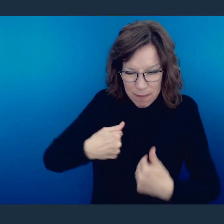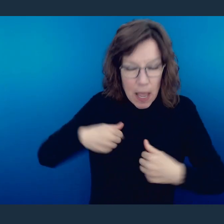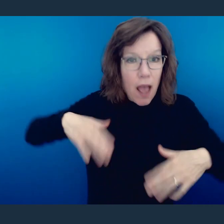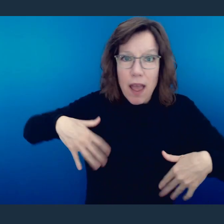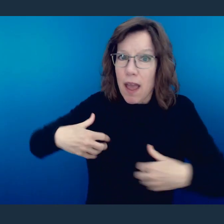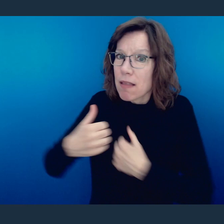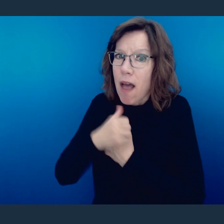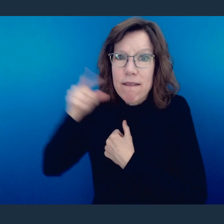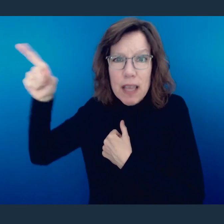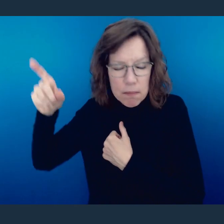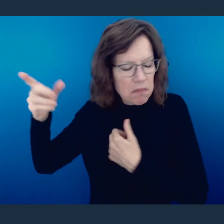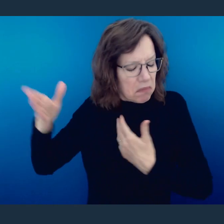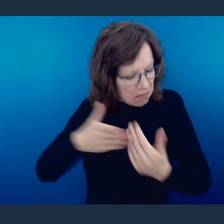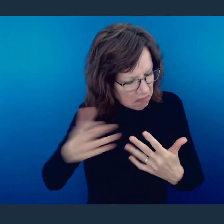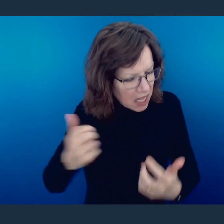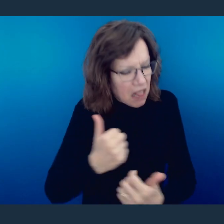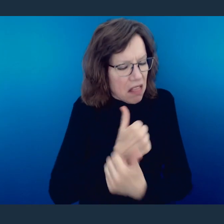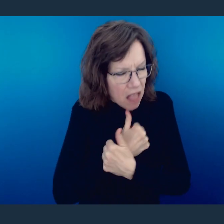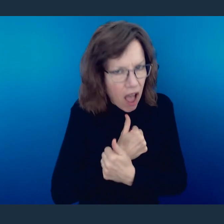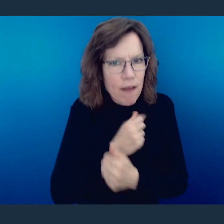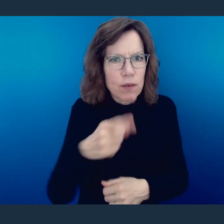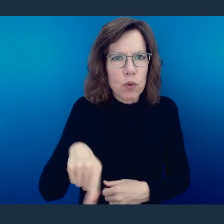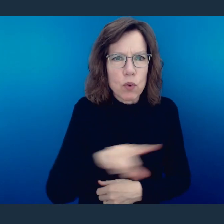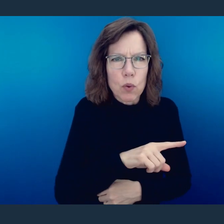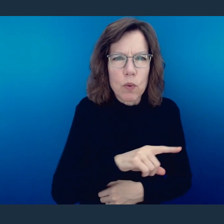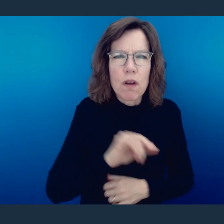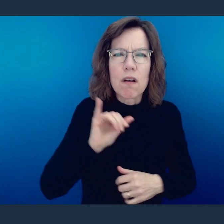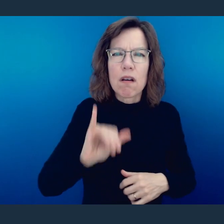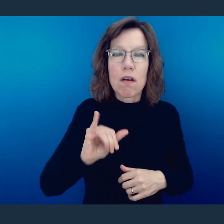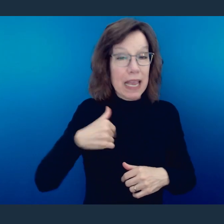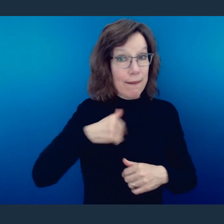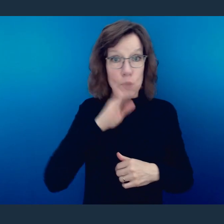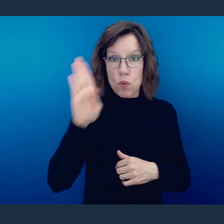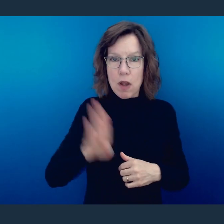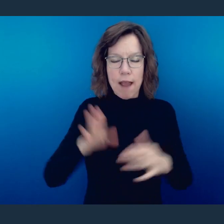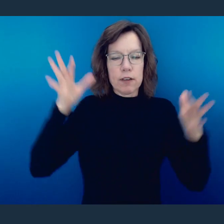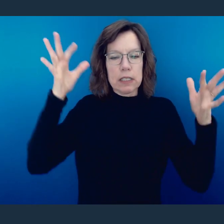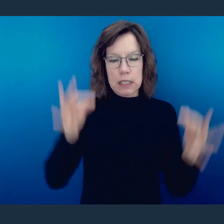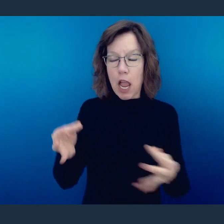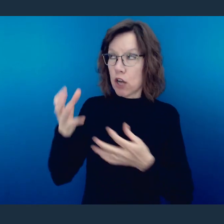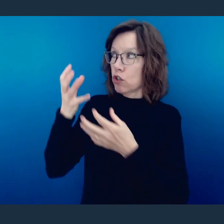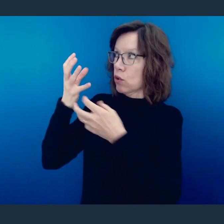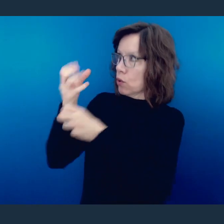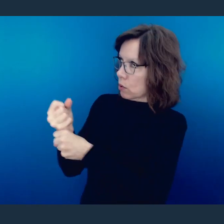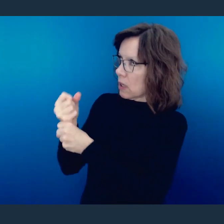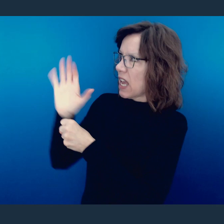He loved you before you learned to love Him. And if you've never made a decision to accept